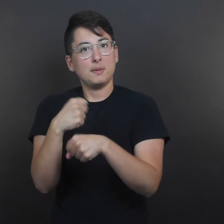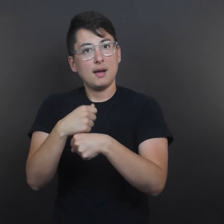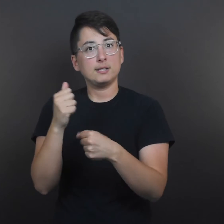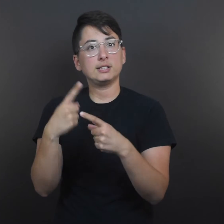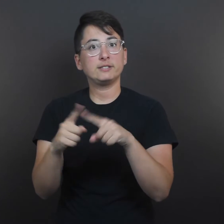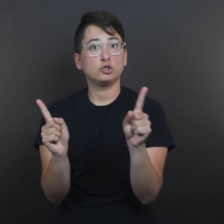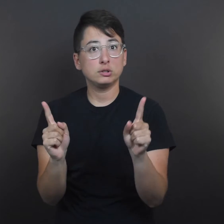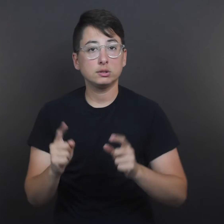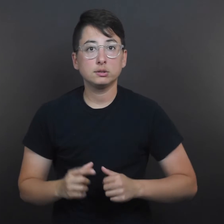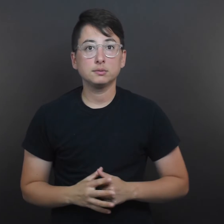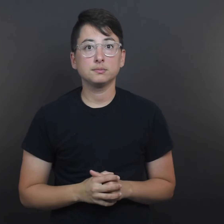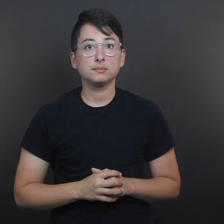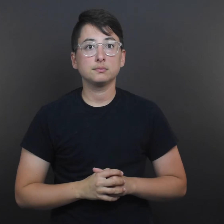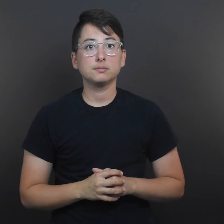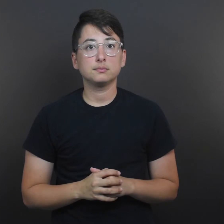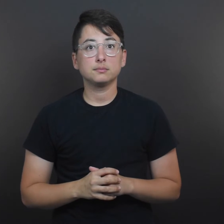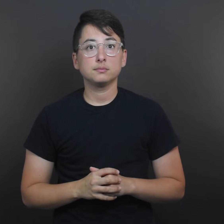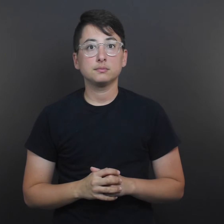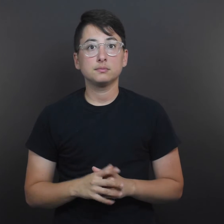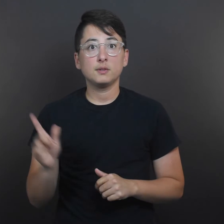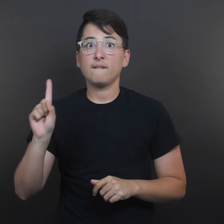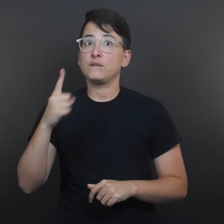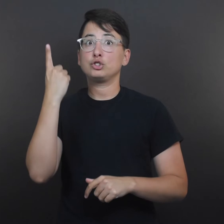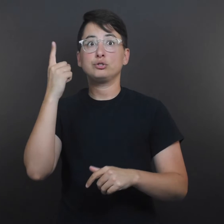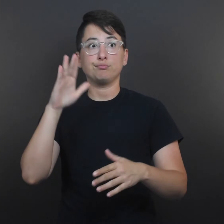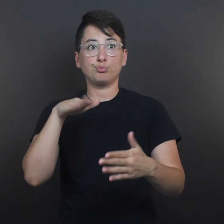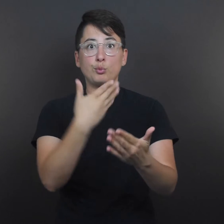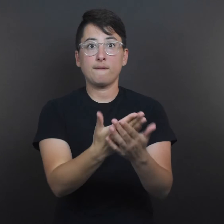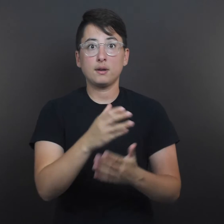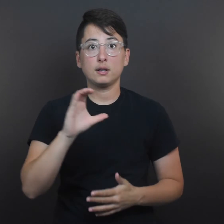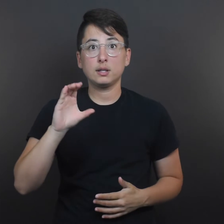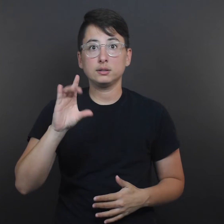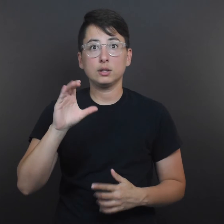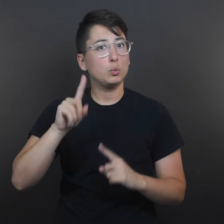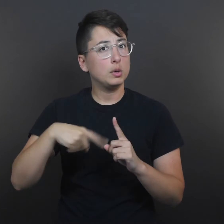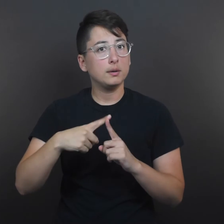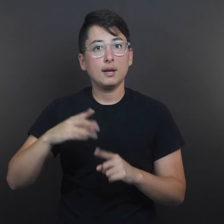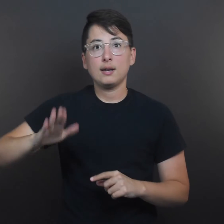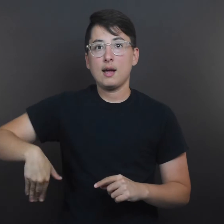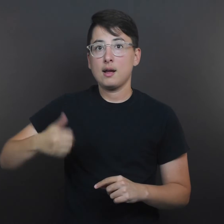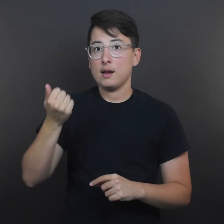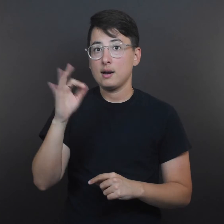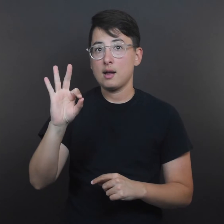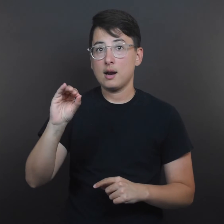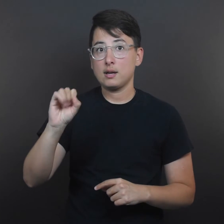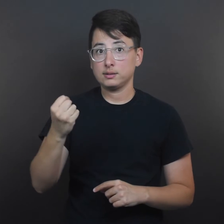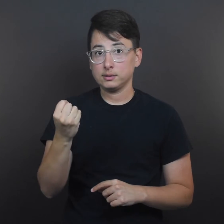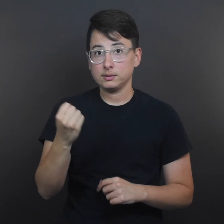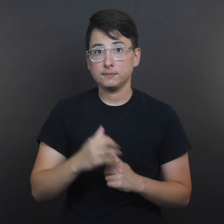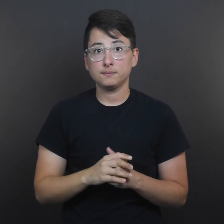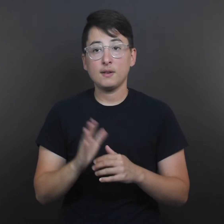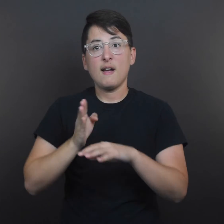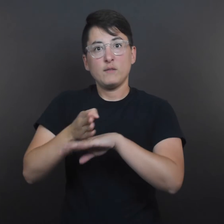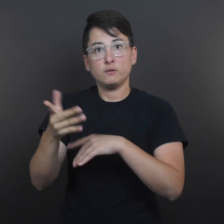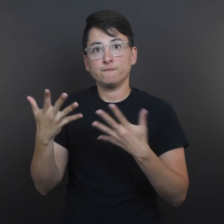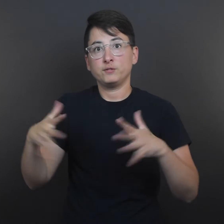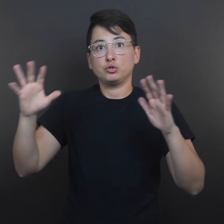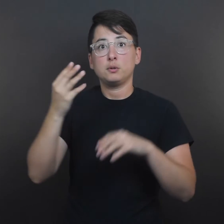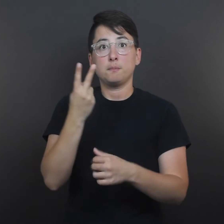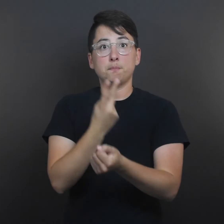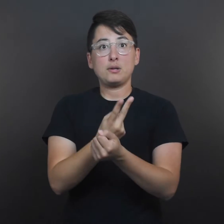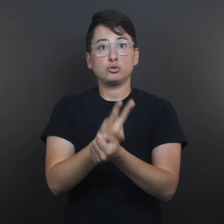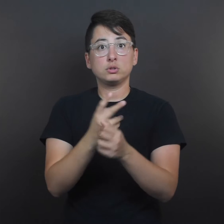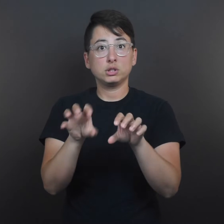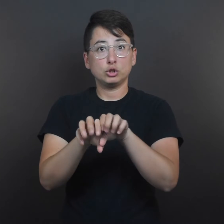something I was always very attracted to.” She first came to CDC in the late 1990s